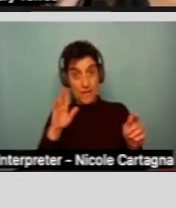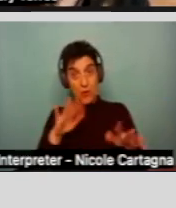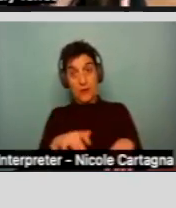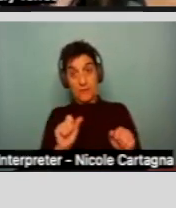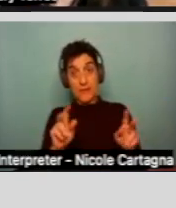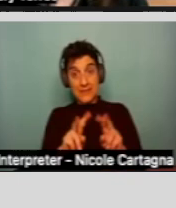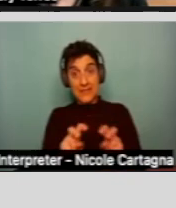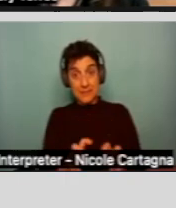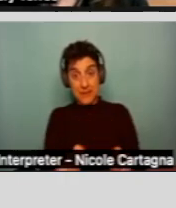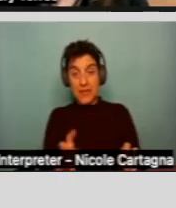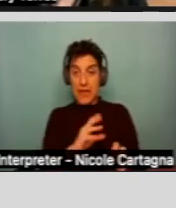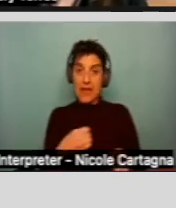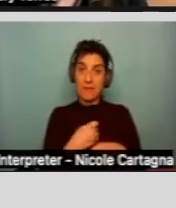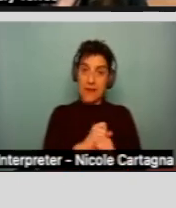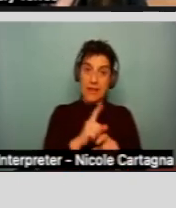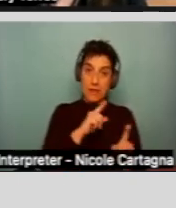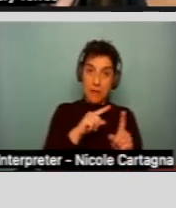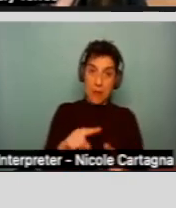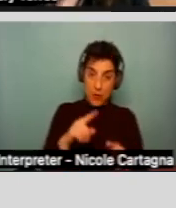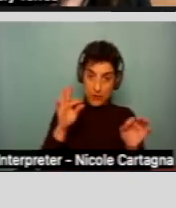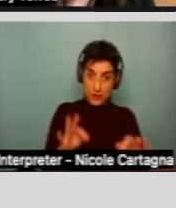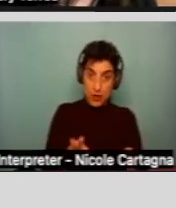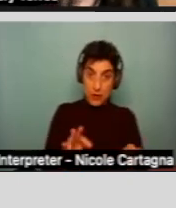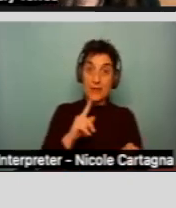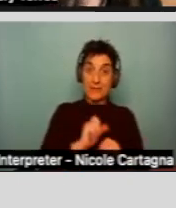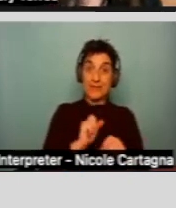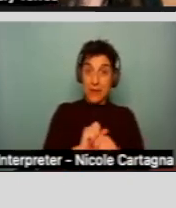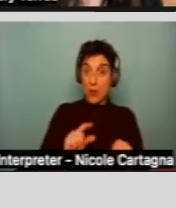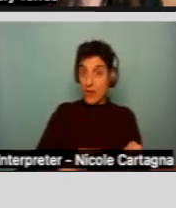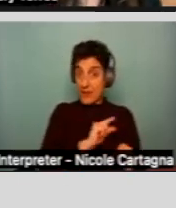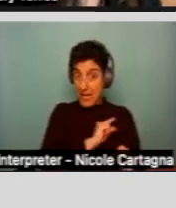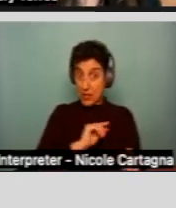and create a report to determine if you meet those qualifications.